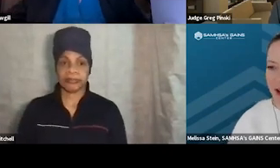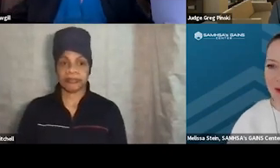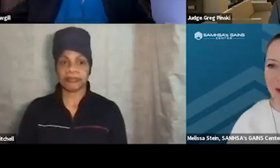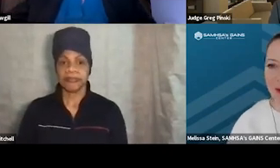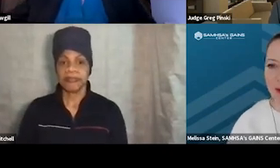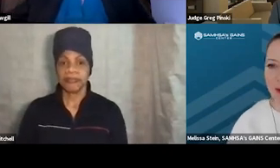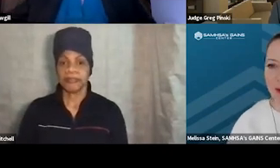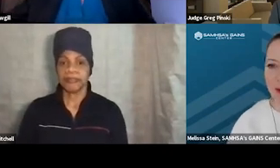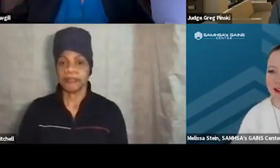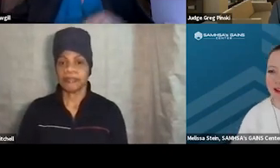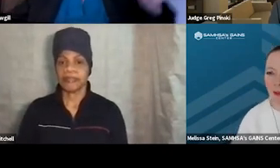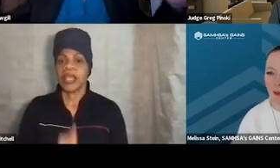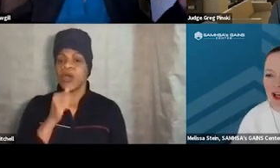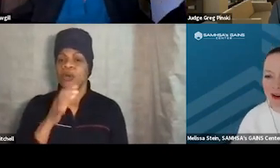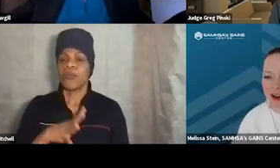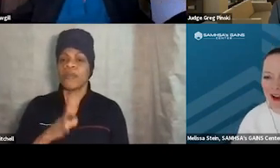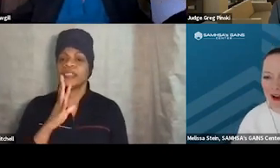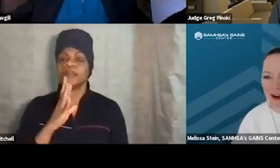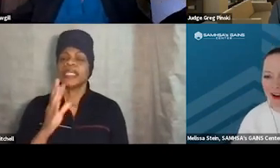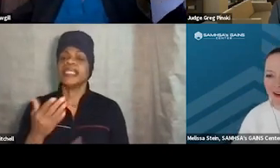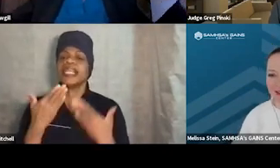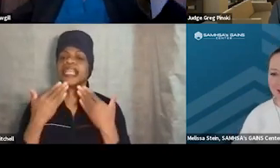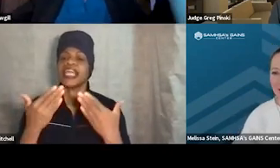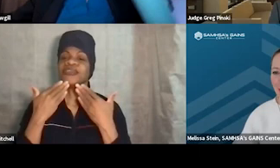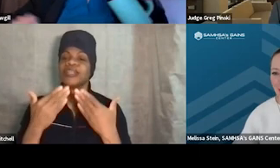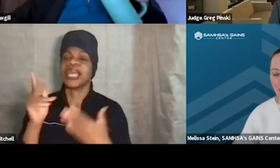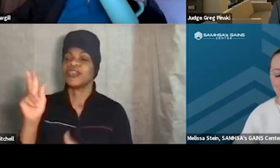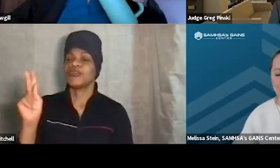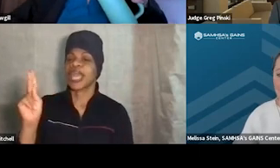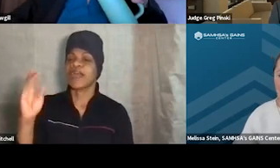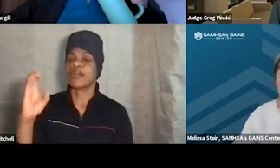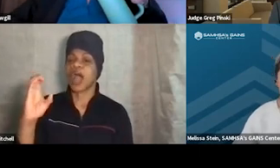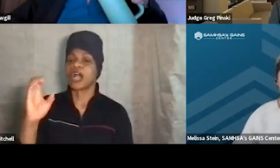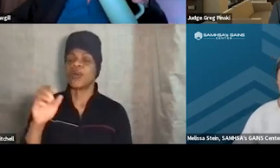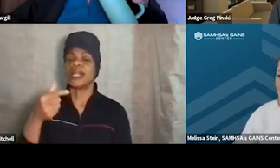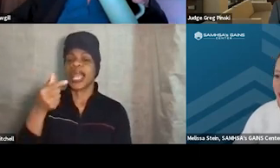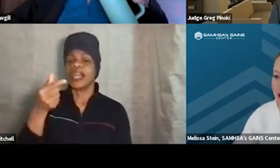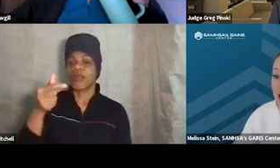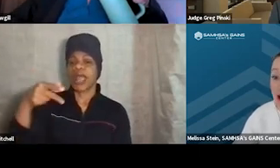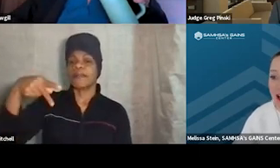That's right. So, thanks so much, Karen and Greg, for your really informative presentation.